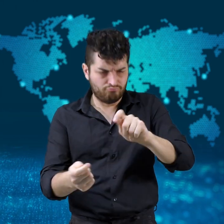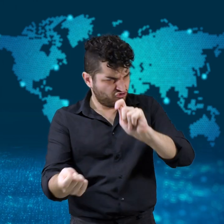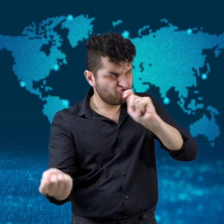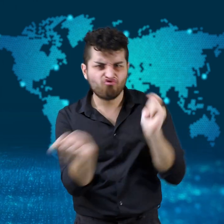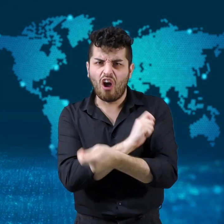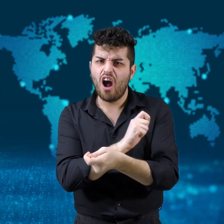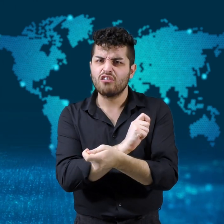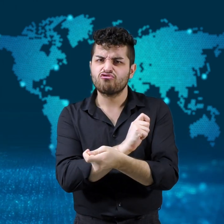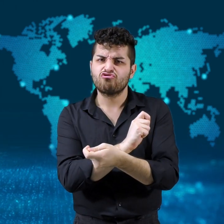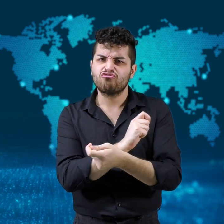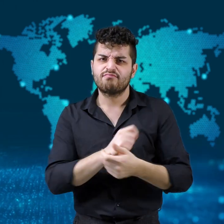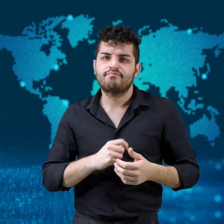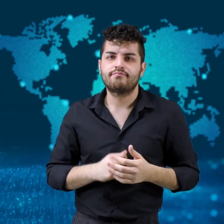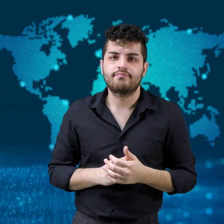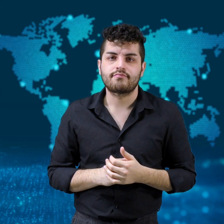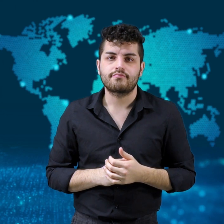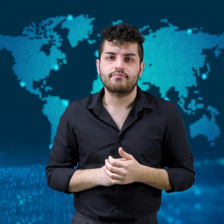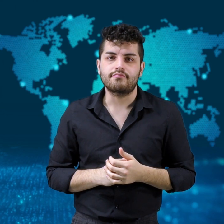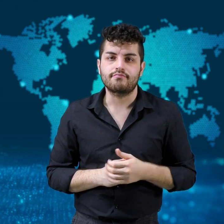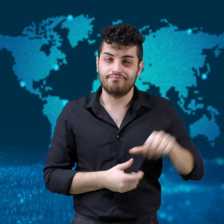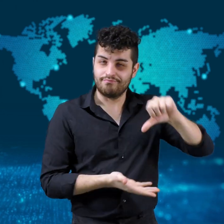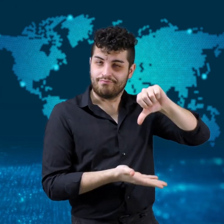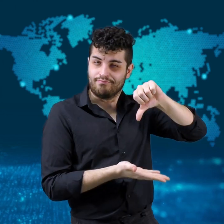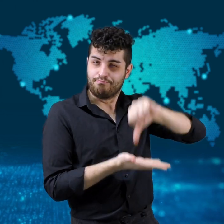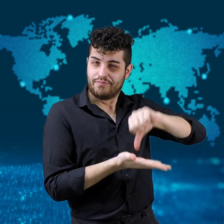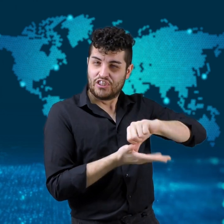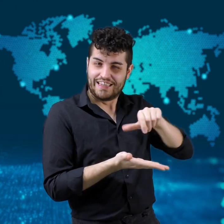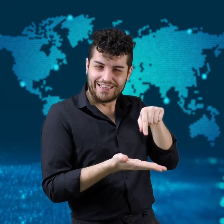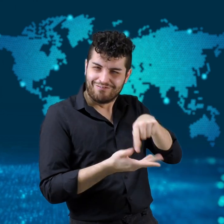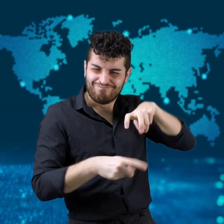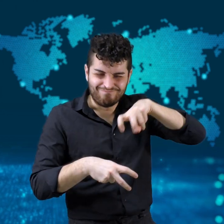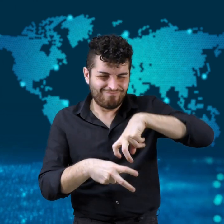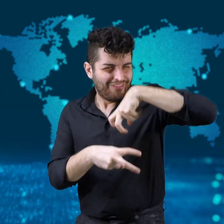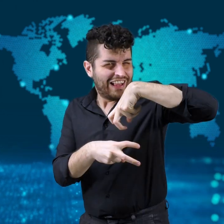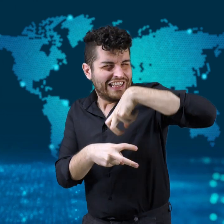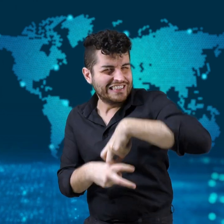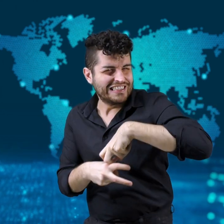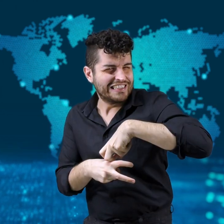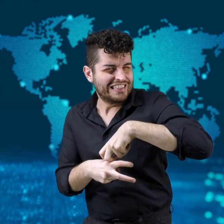restructuring of police departments.